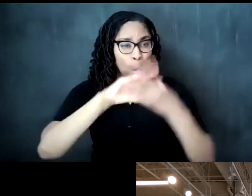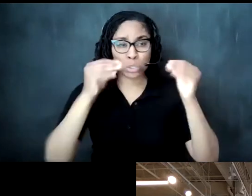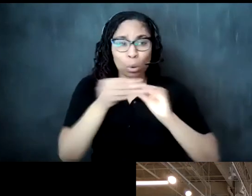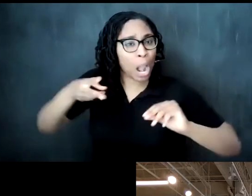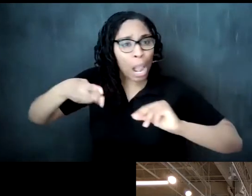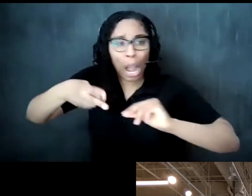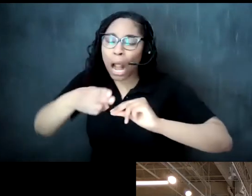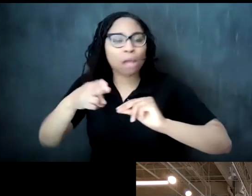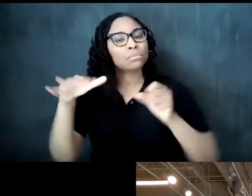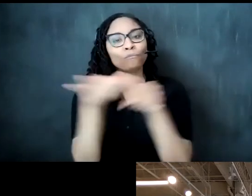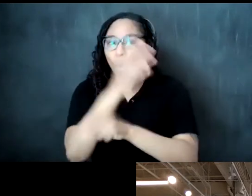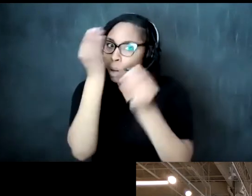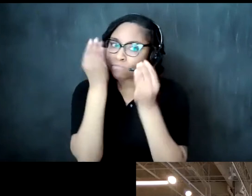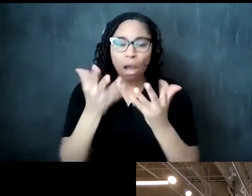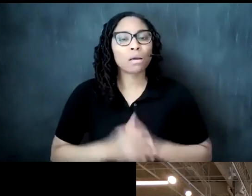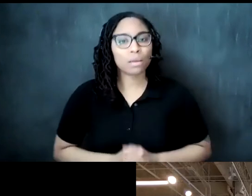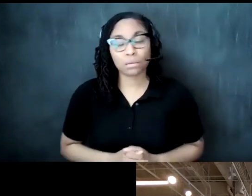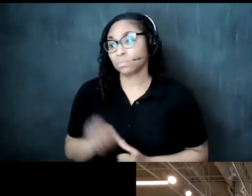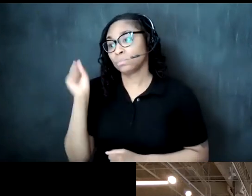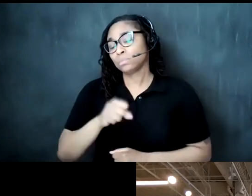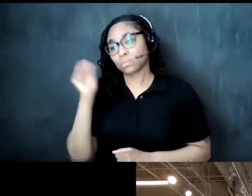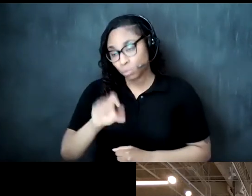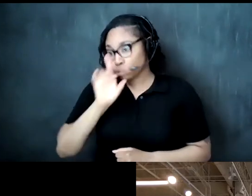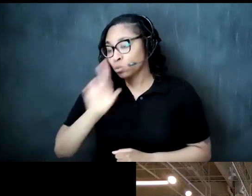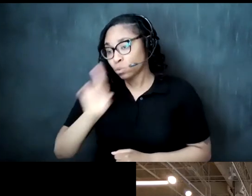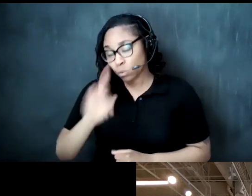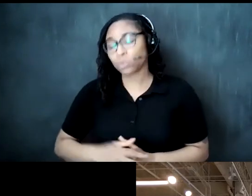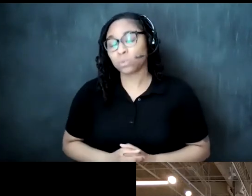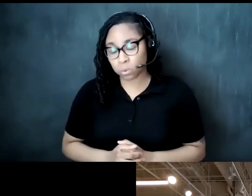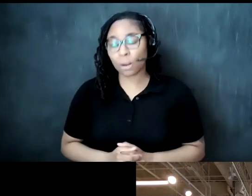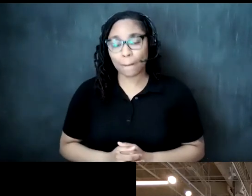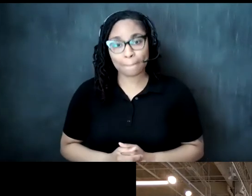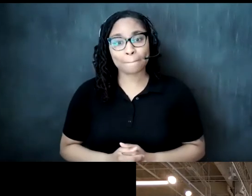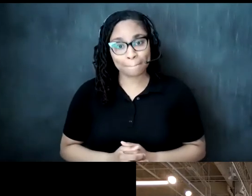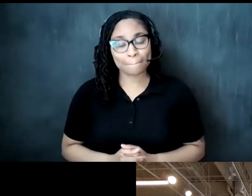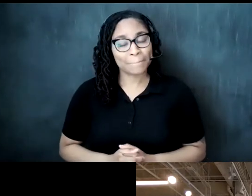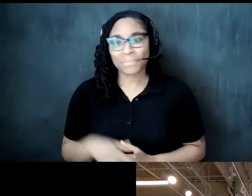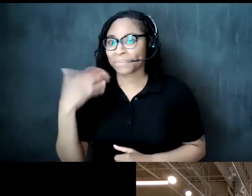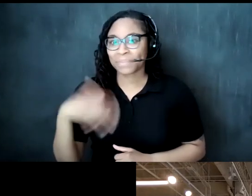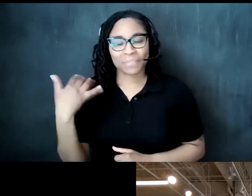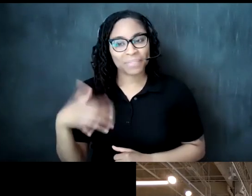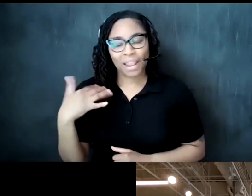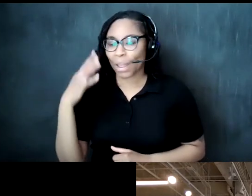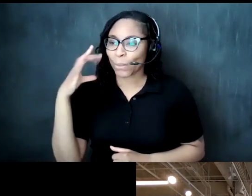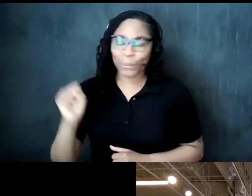most definitely that definitely rings true um that was just so amazing and larissa you are